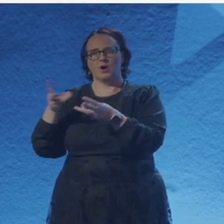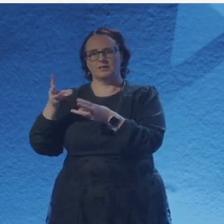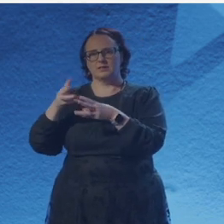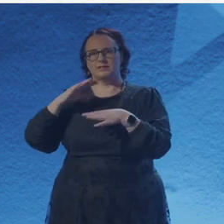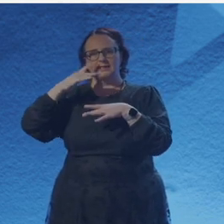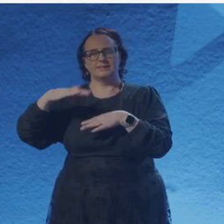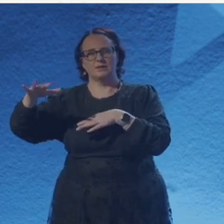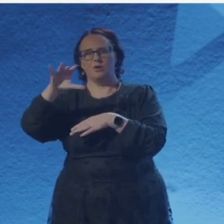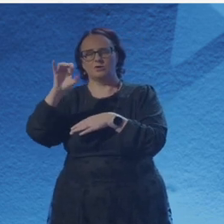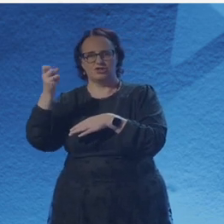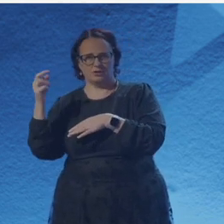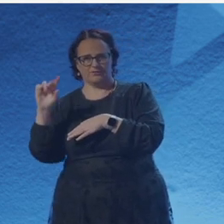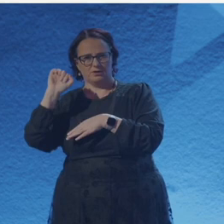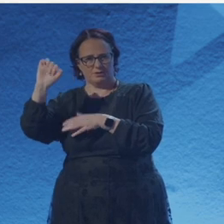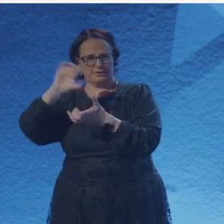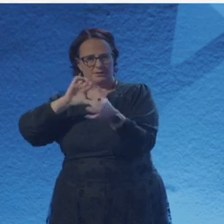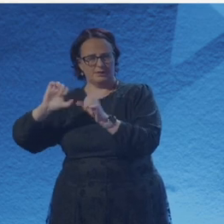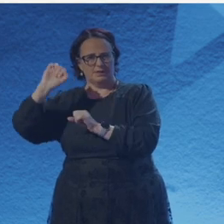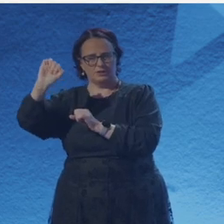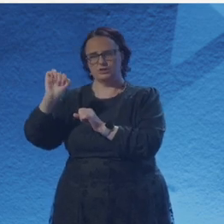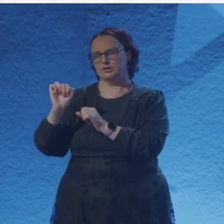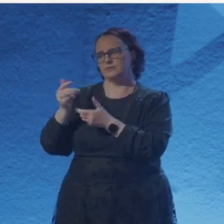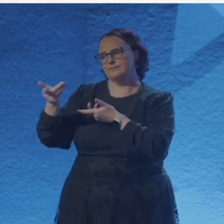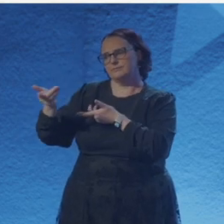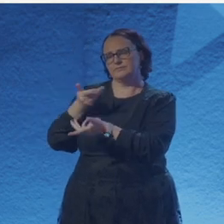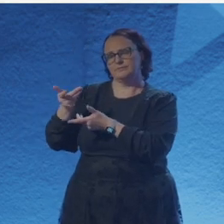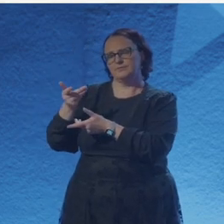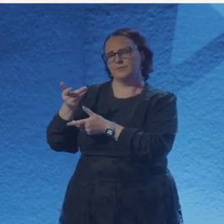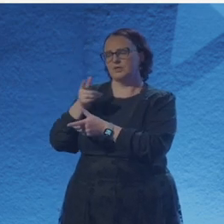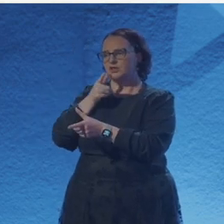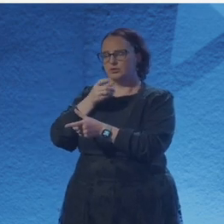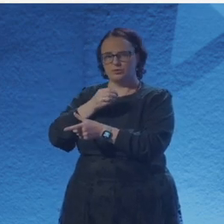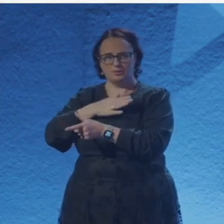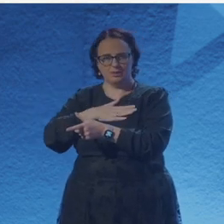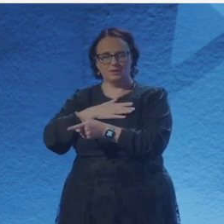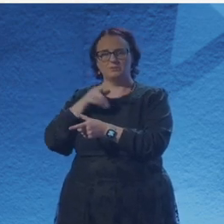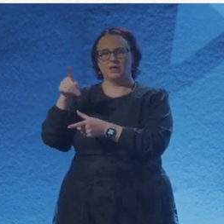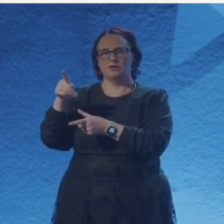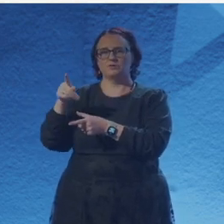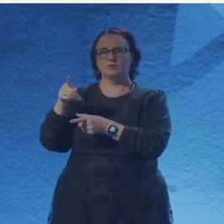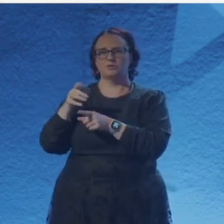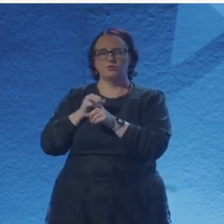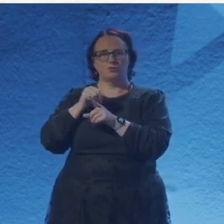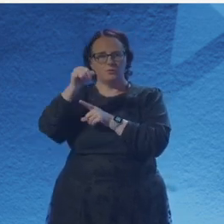dark water and sky. And the second poem I have is inspired by